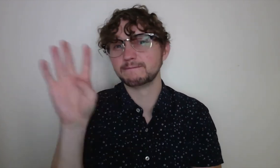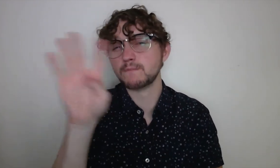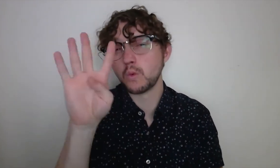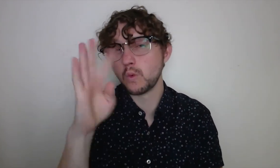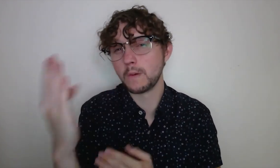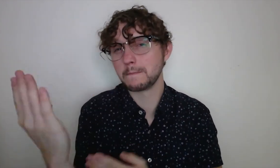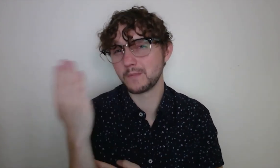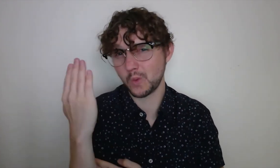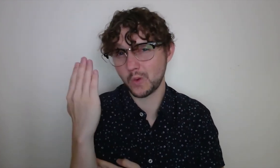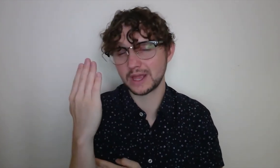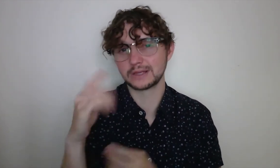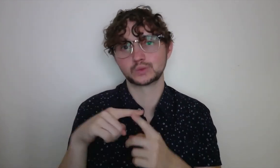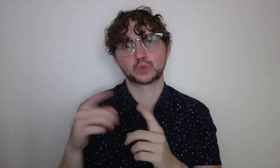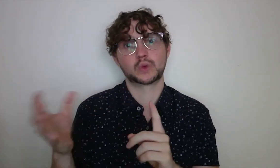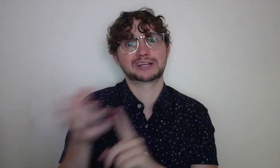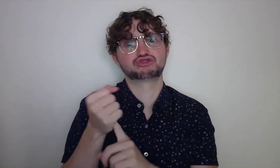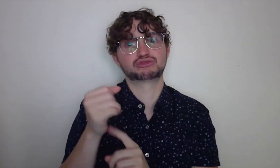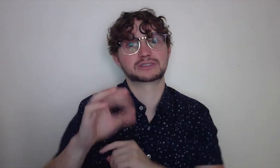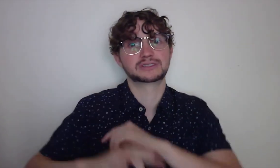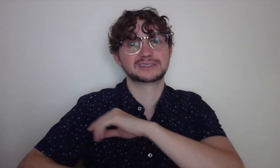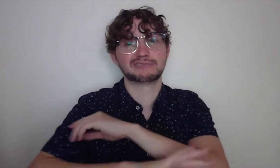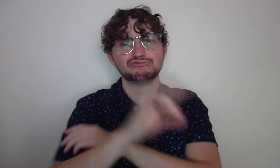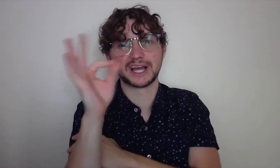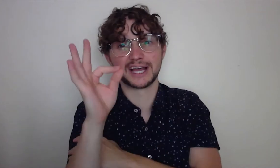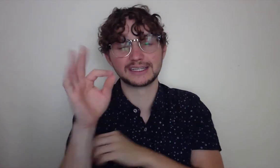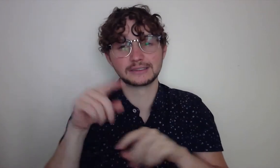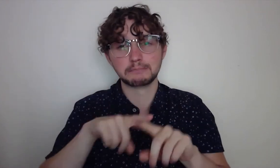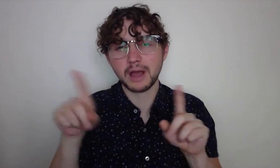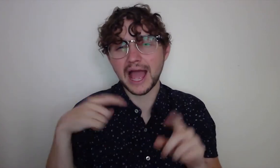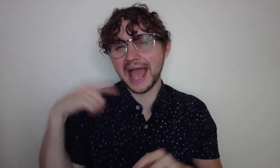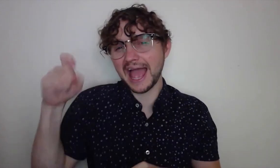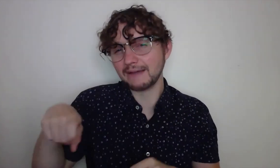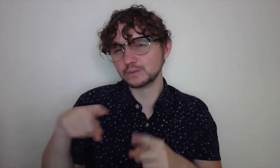The next morning I had to get up at four o'clock